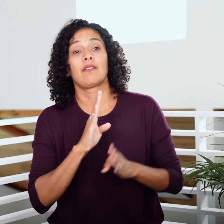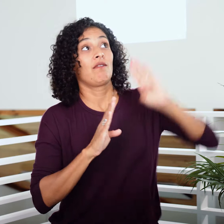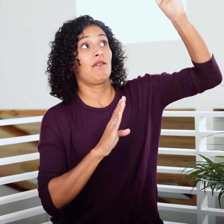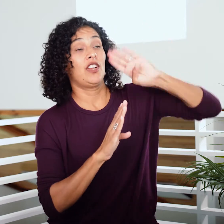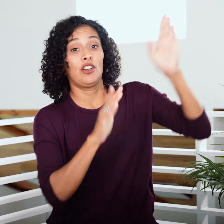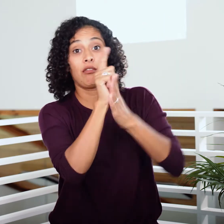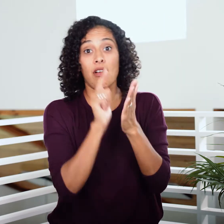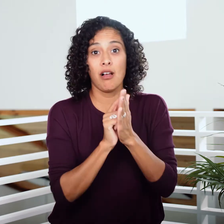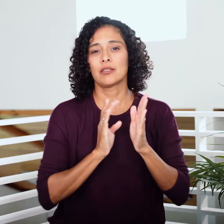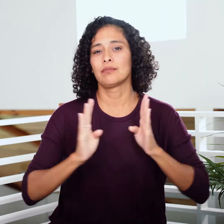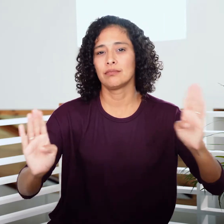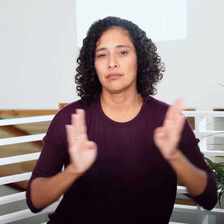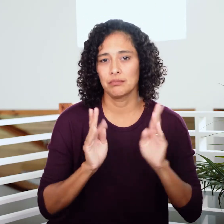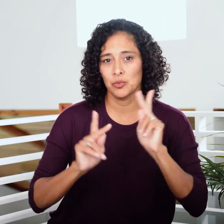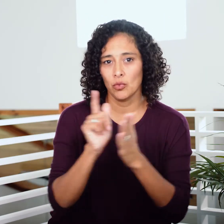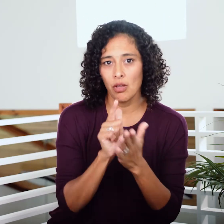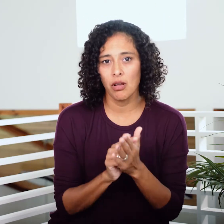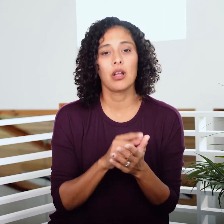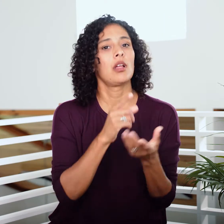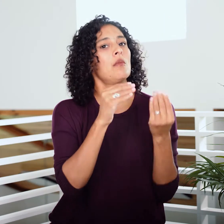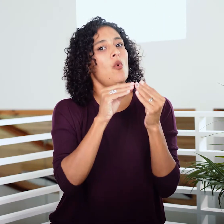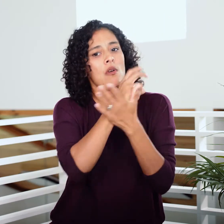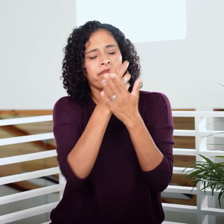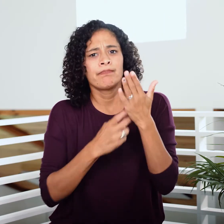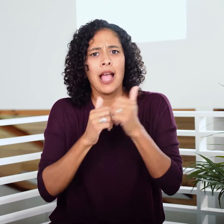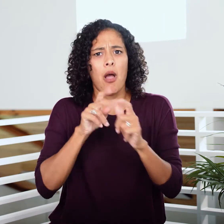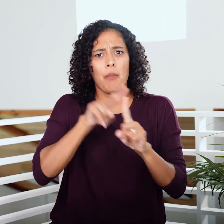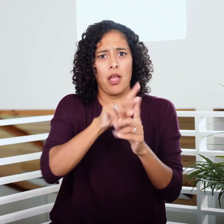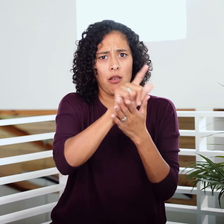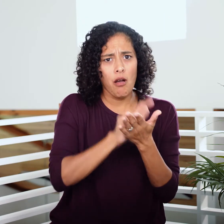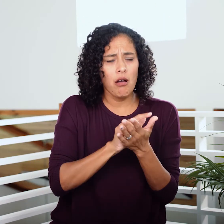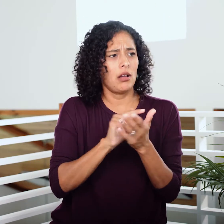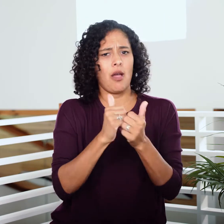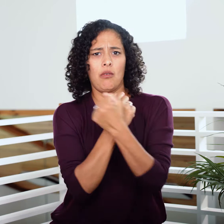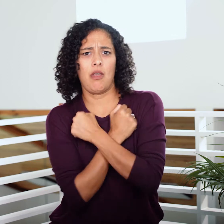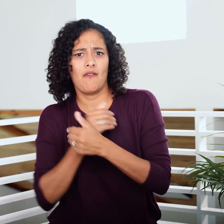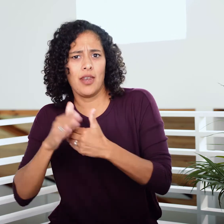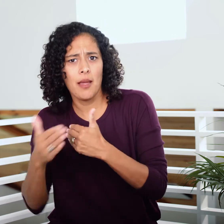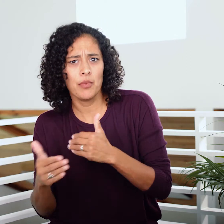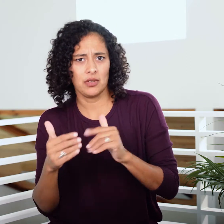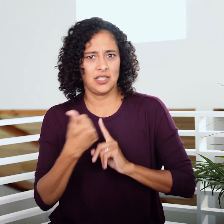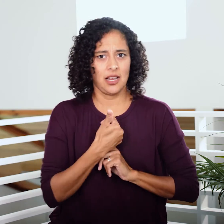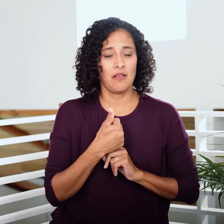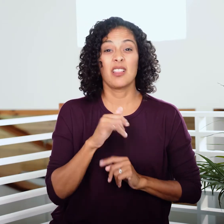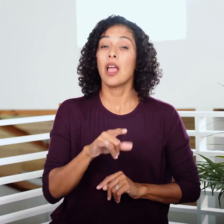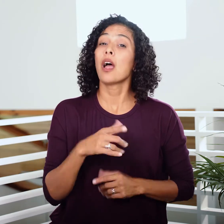vertical laws and horizontal laws. Then He dives into application of horizontal laws and loving your neighbor as yourself,